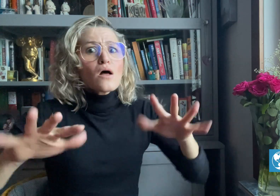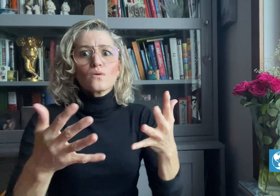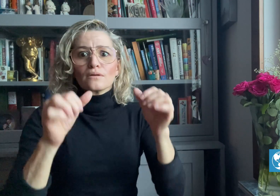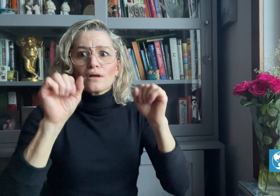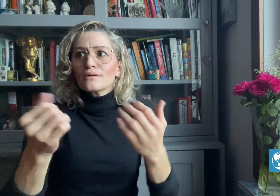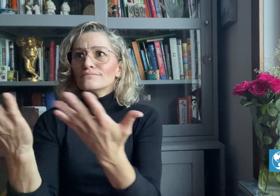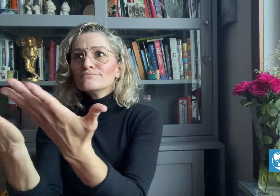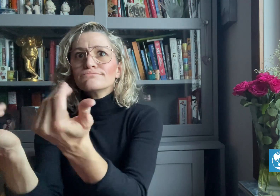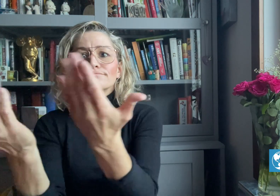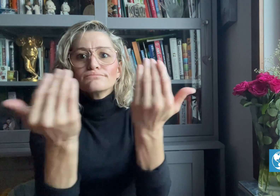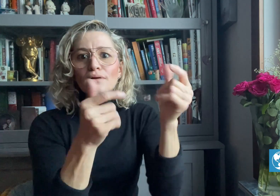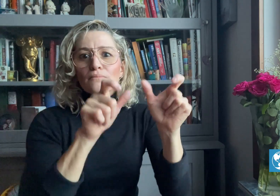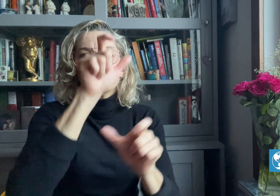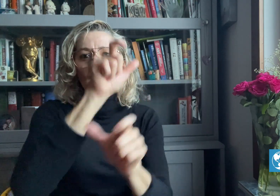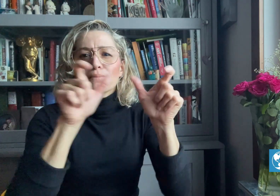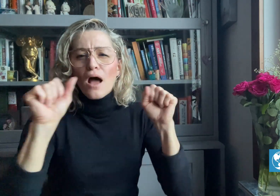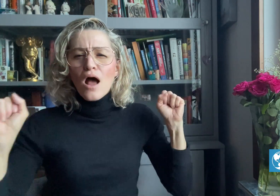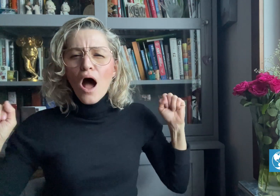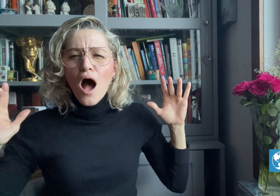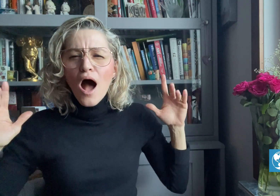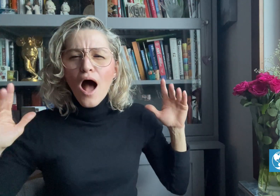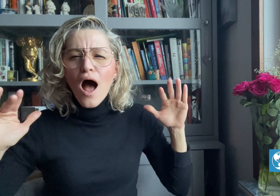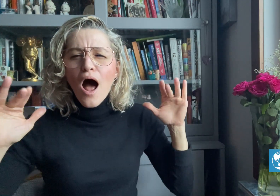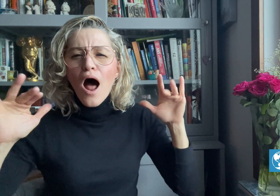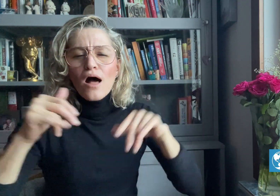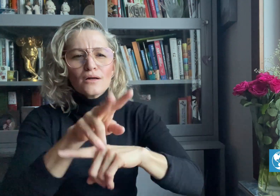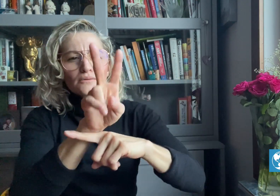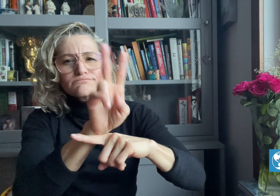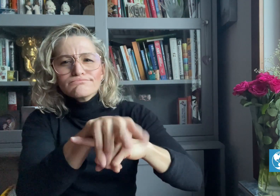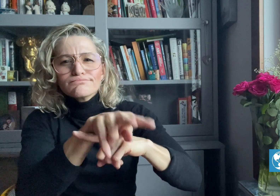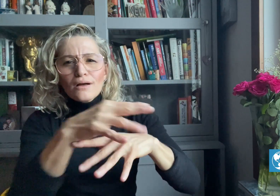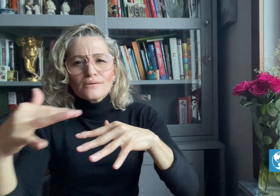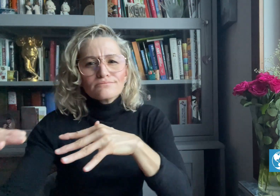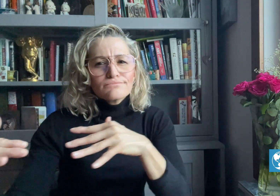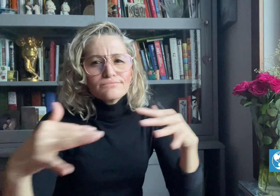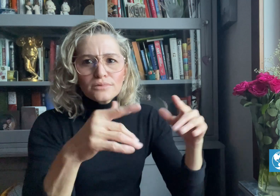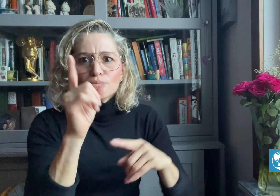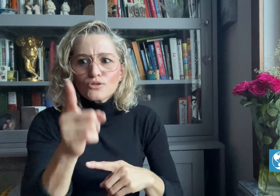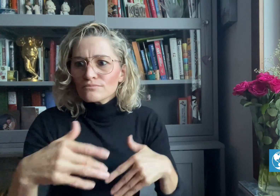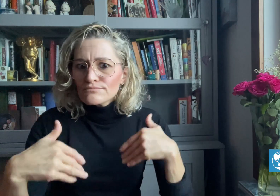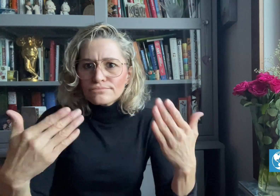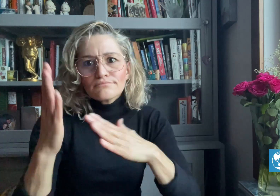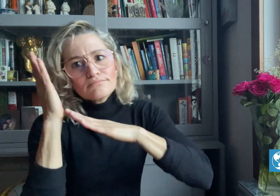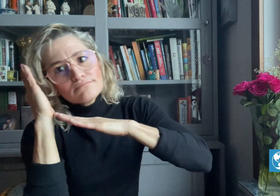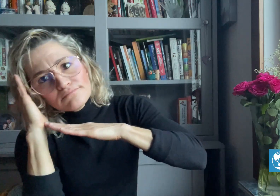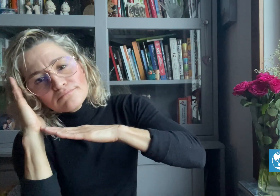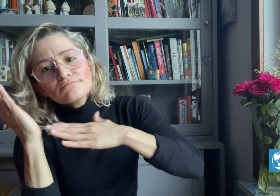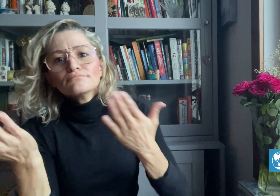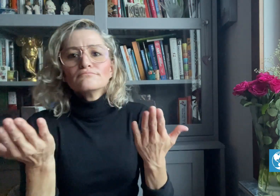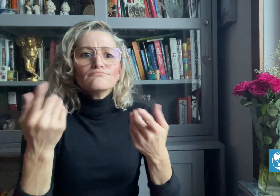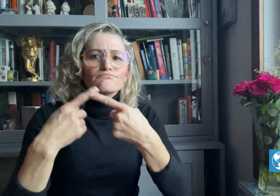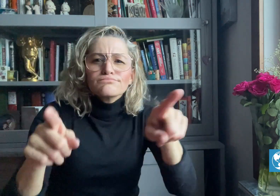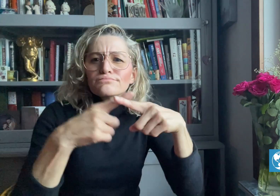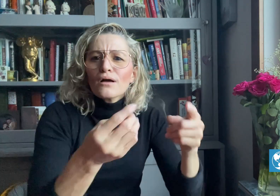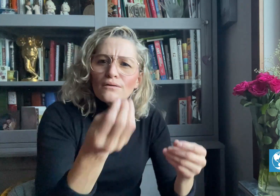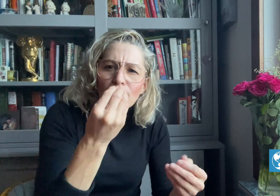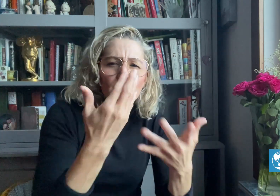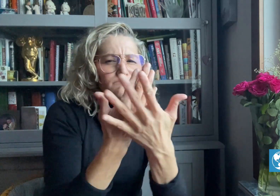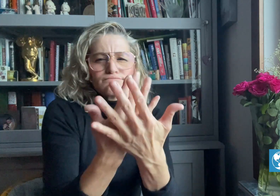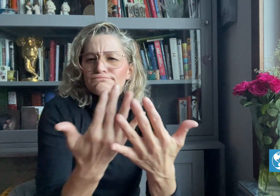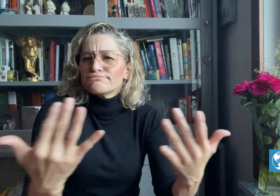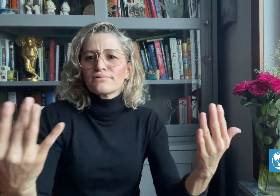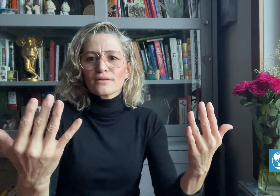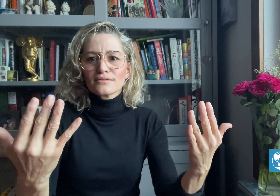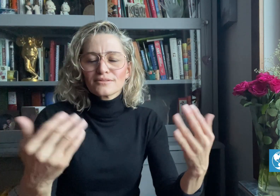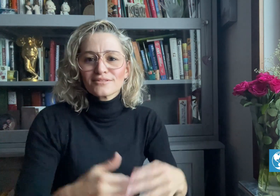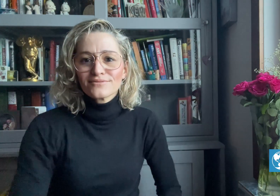and how to best accommodate millions of fans.